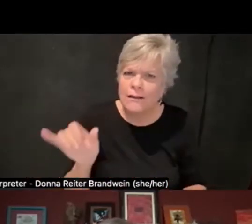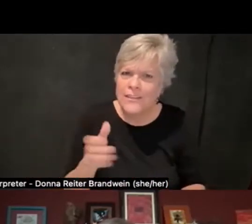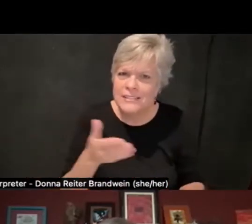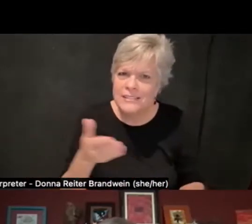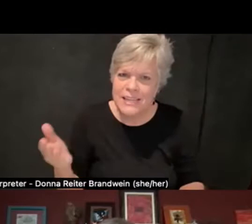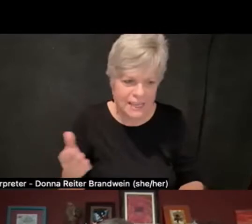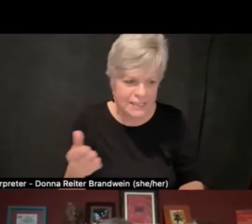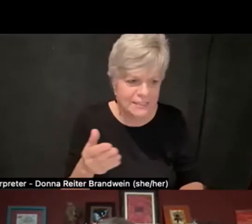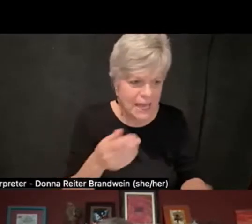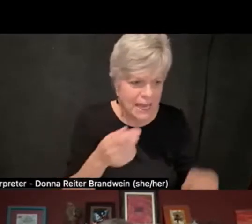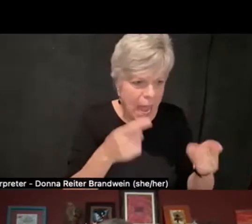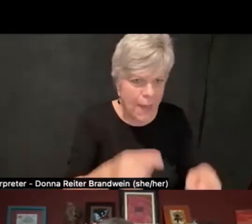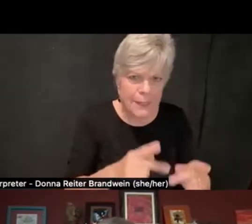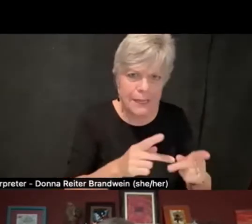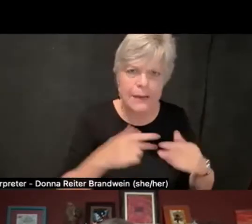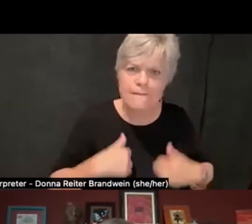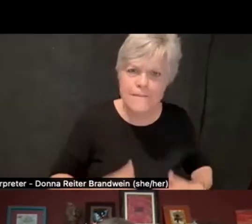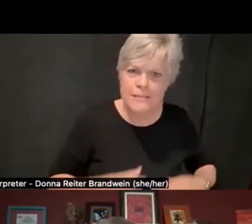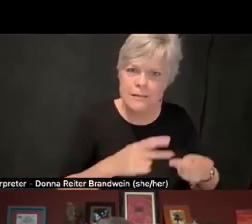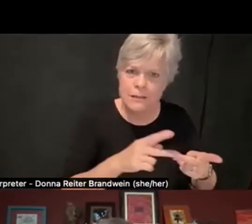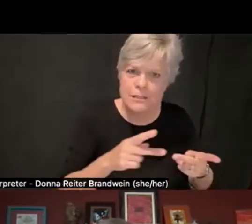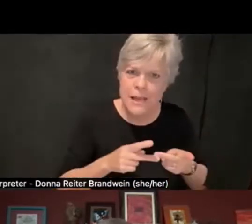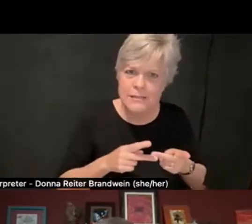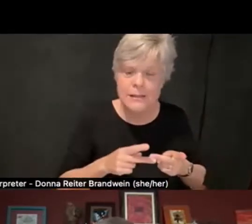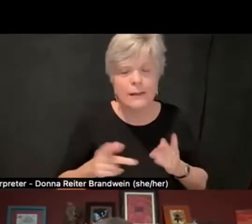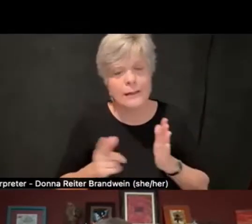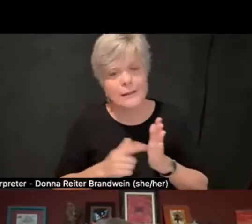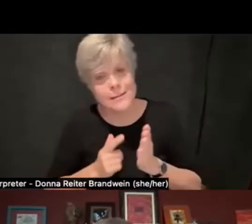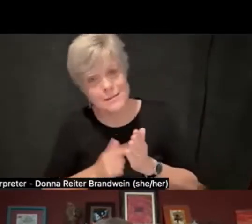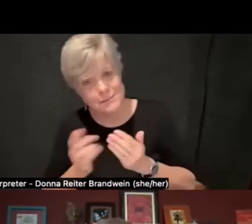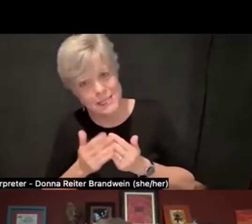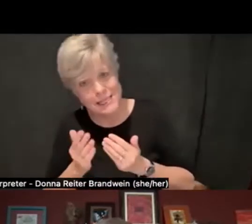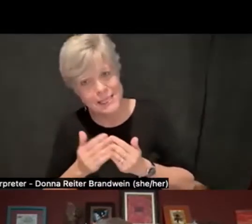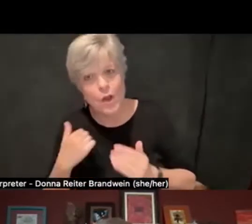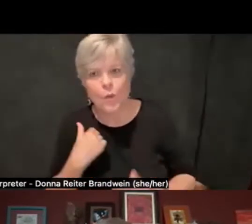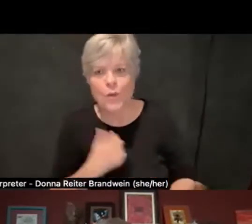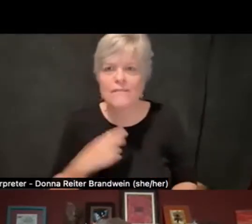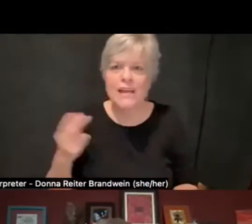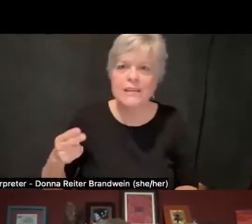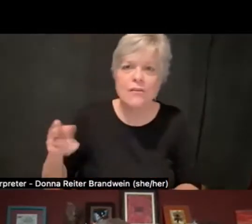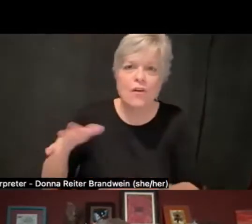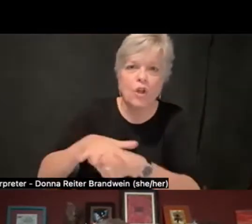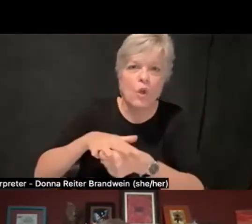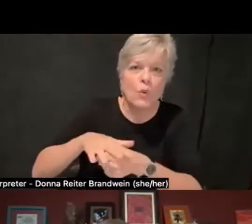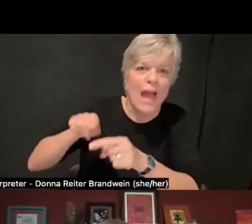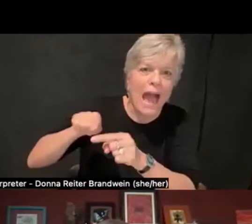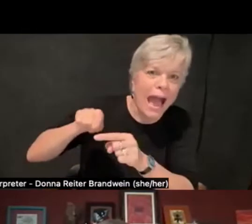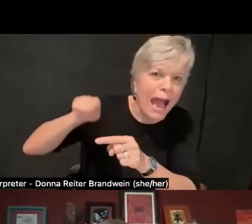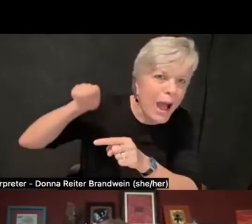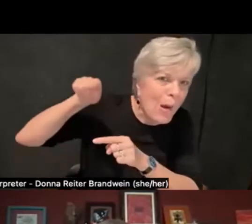And I think sometimes it can be easy, you know, we have the history of being located on the outskirts of campus in the basement at Miami,